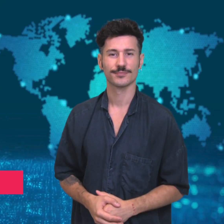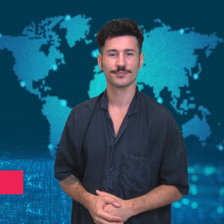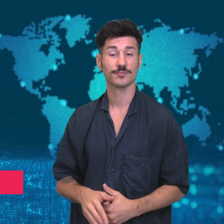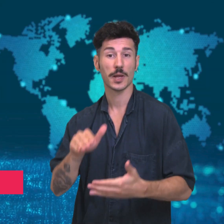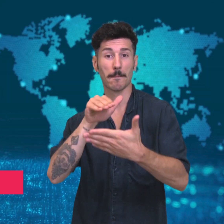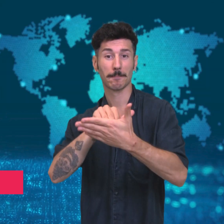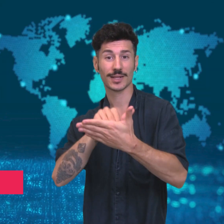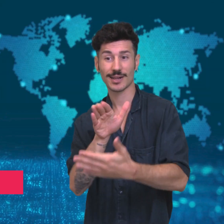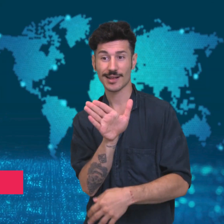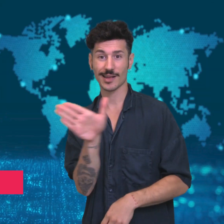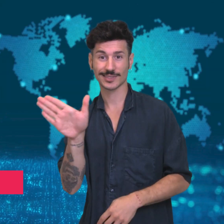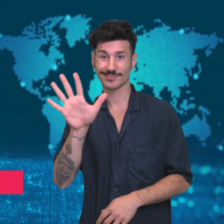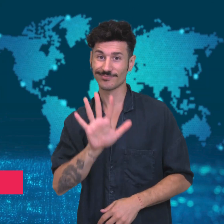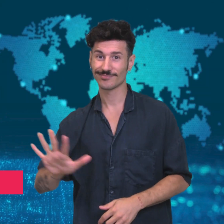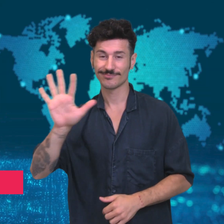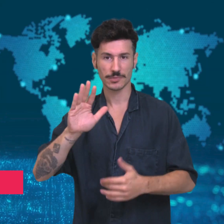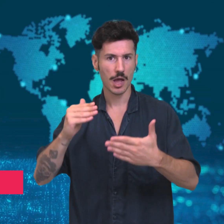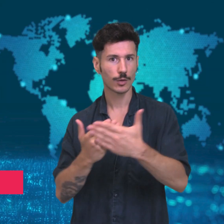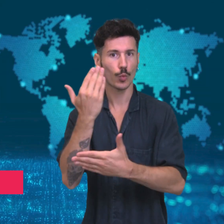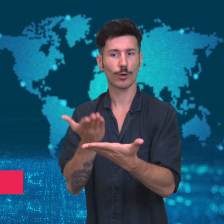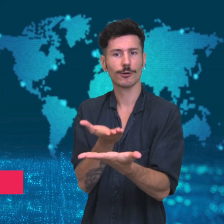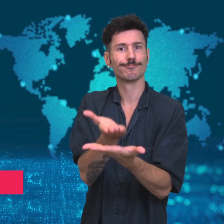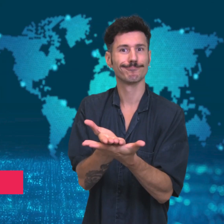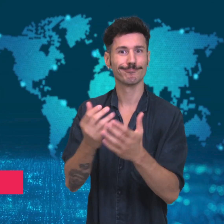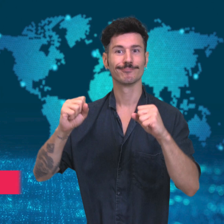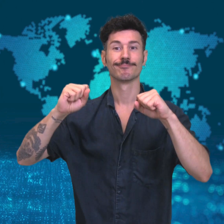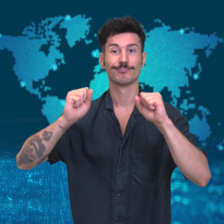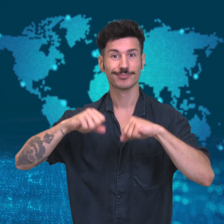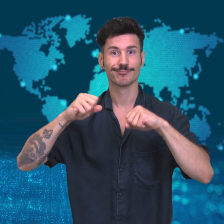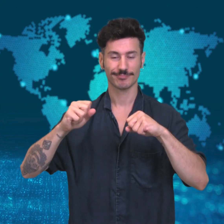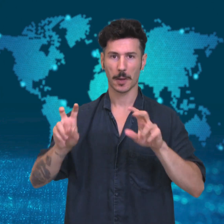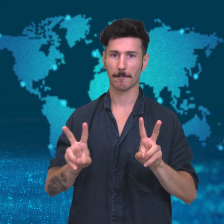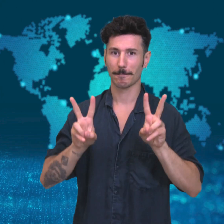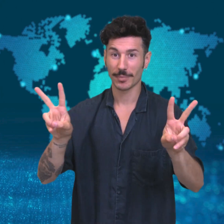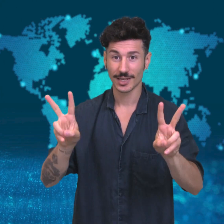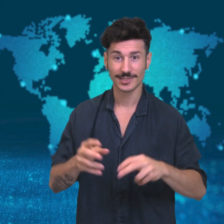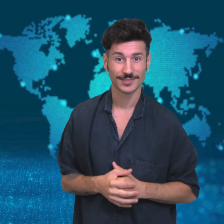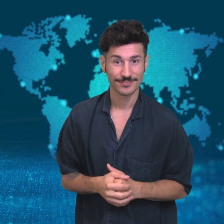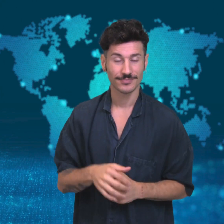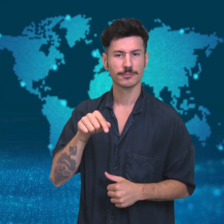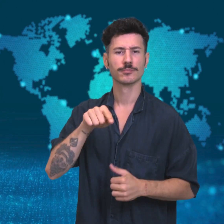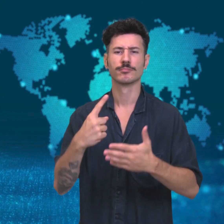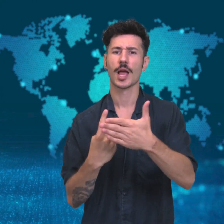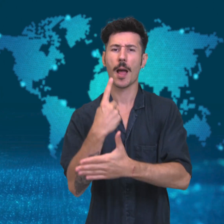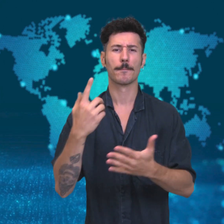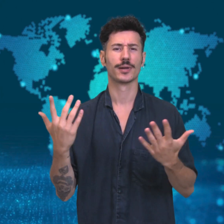[Alessio]: A new agreement brings peace to the Middle East!